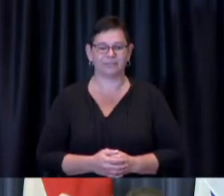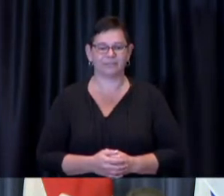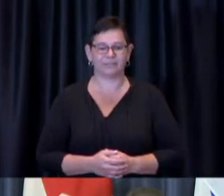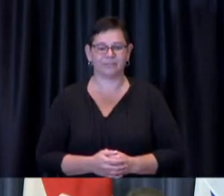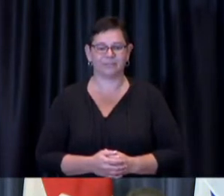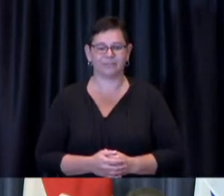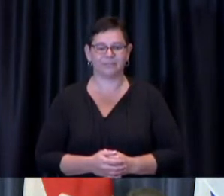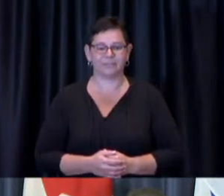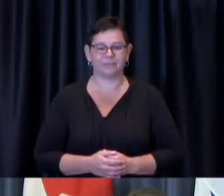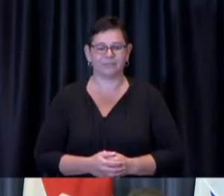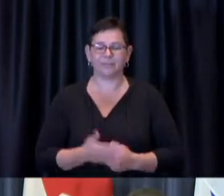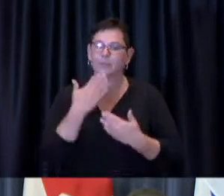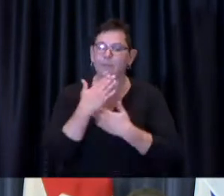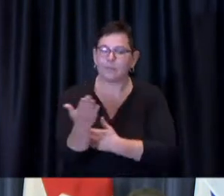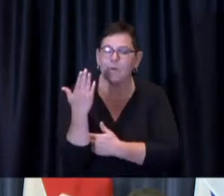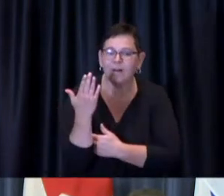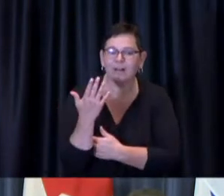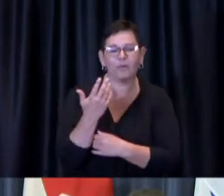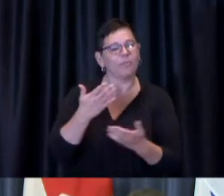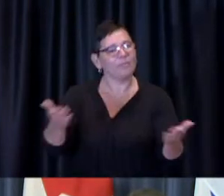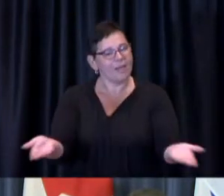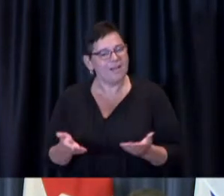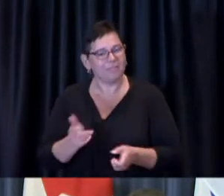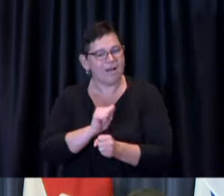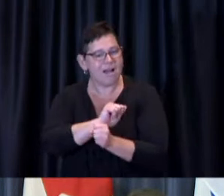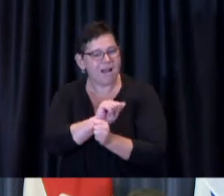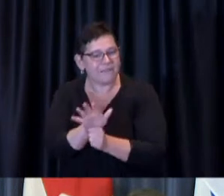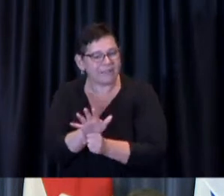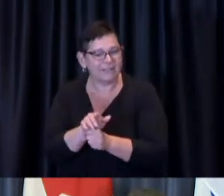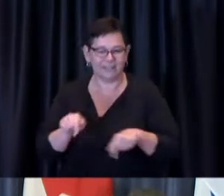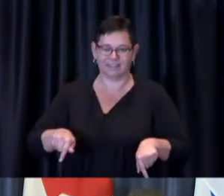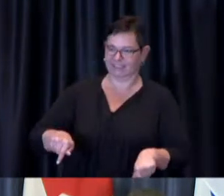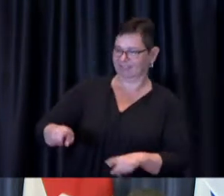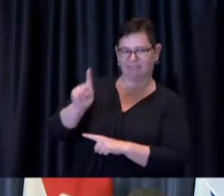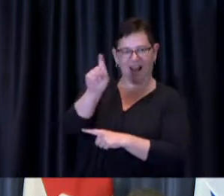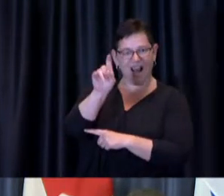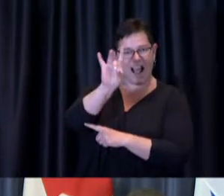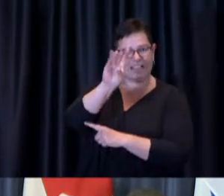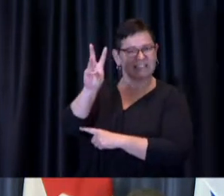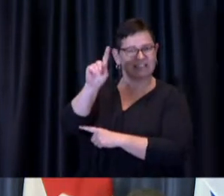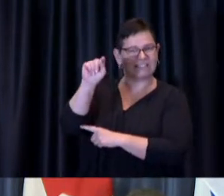Don: Good morning and welcome to the City of Toronto's 186th COVID-19 media briefing.